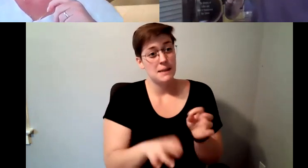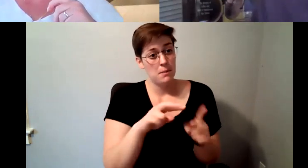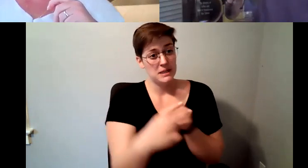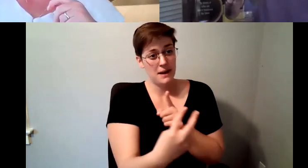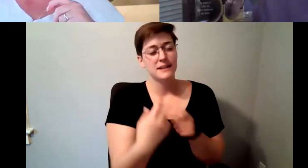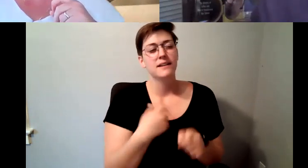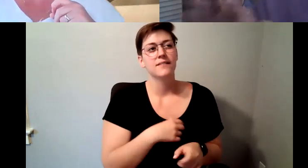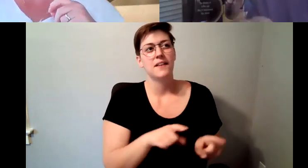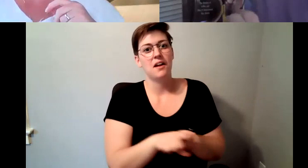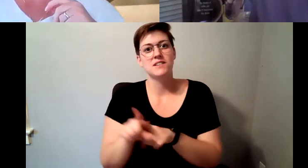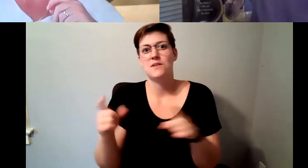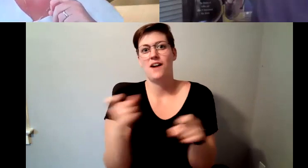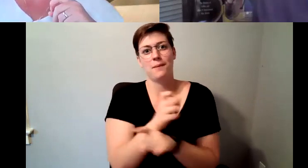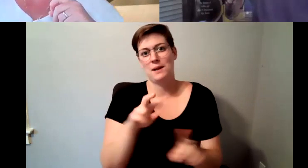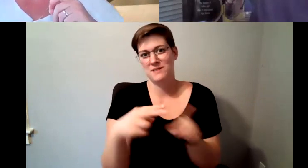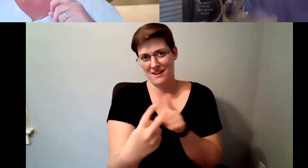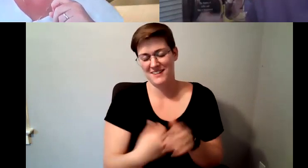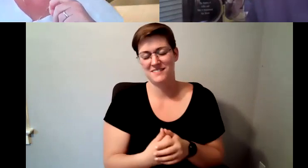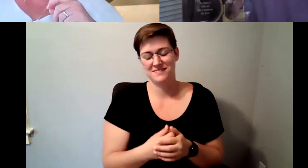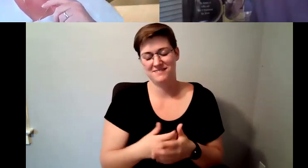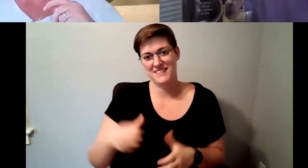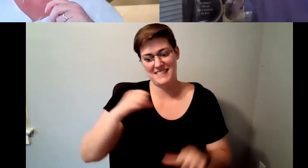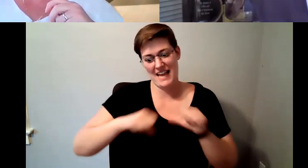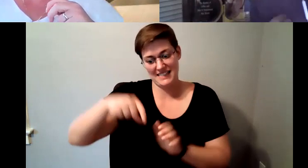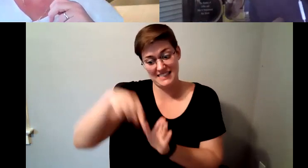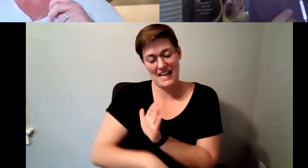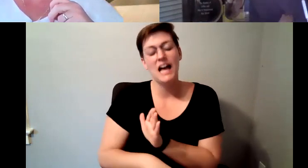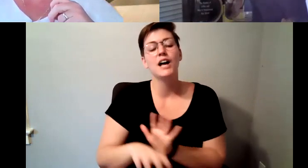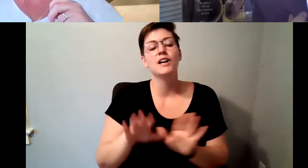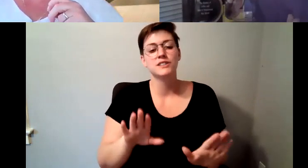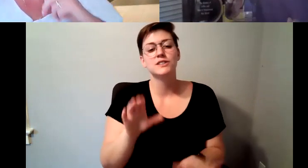D. Major Cohen: And so i'm going to give you the simple and tell you that you can learn the science, if you want to.